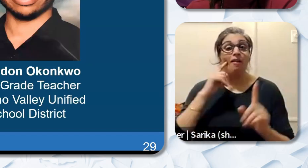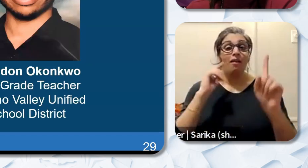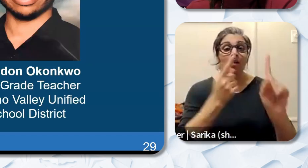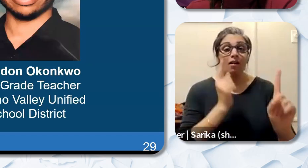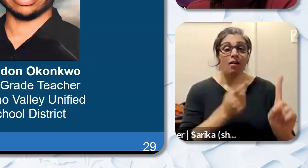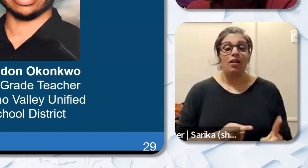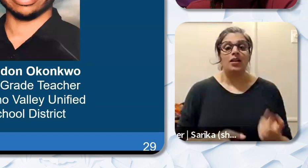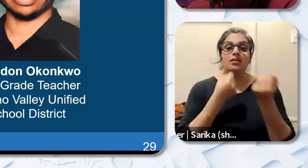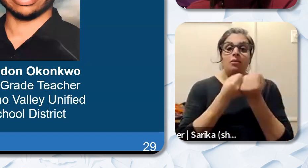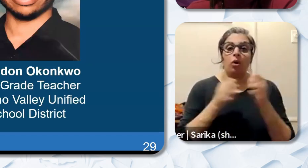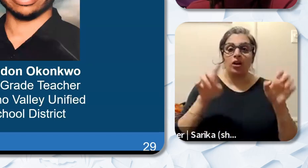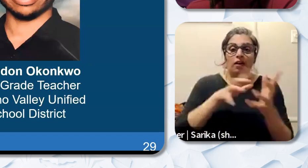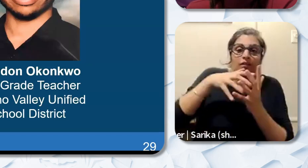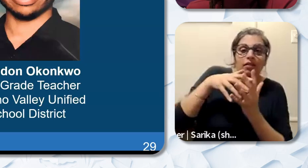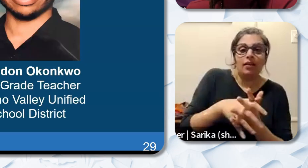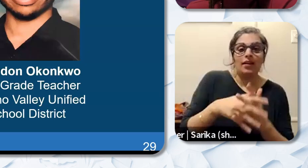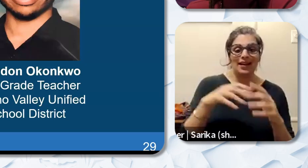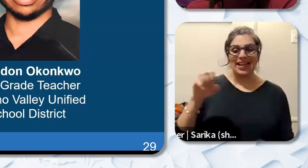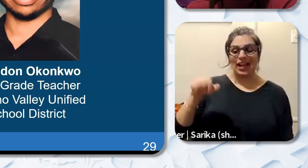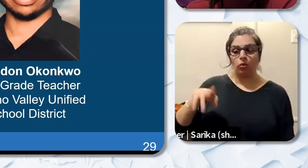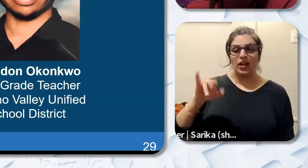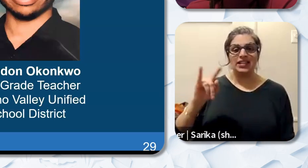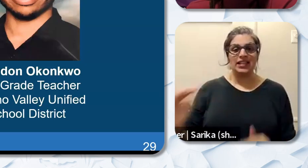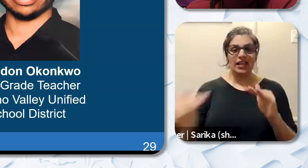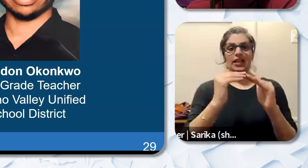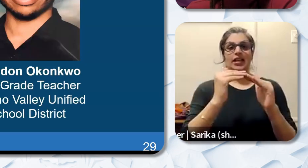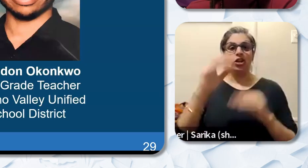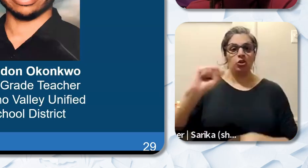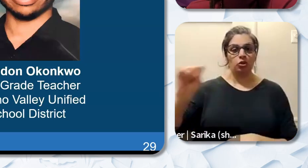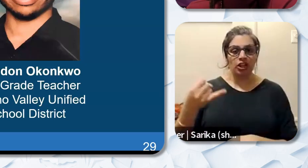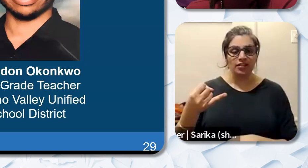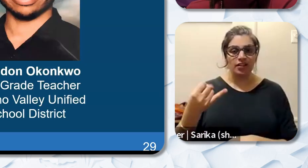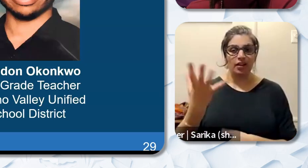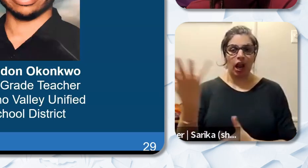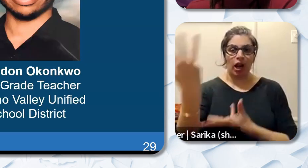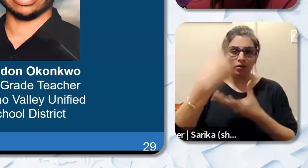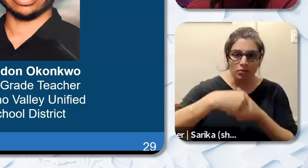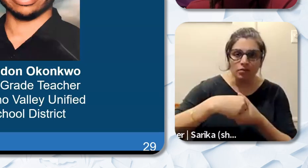education that embeds equity social justice and inclusion principles throughout its offerings but